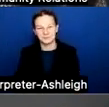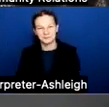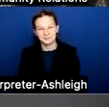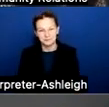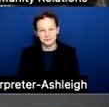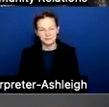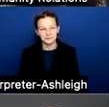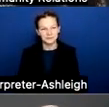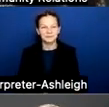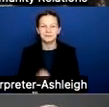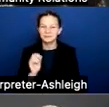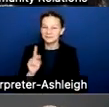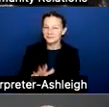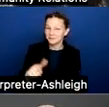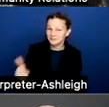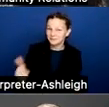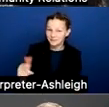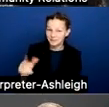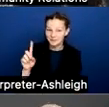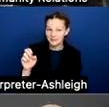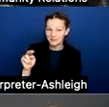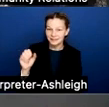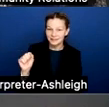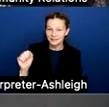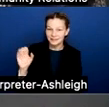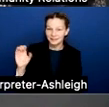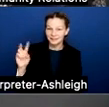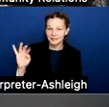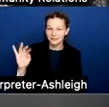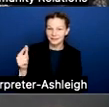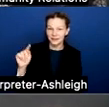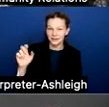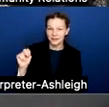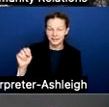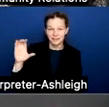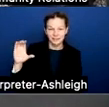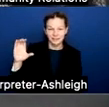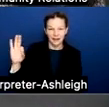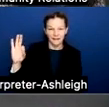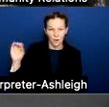And next step, our next panelist is Dennis Covington. He is our Chief Financial Officer. Good evening, everybody.